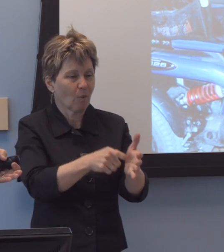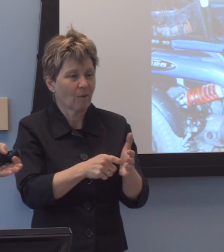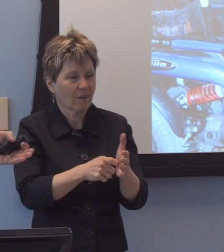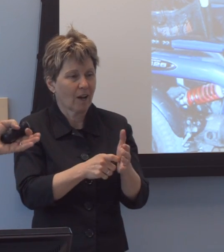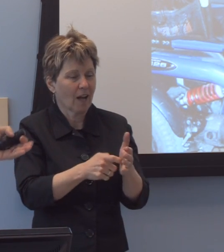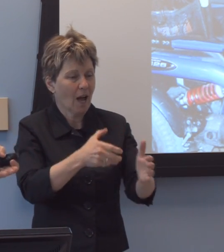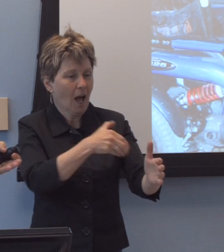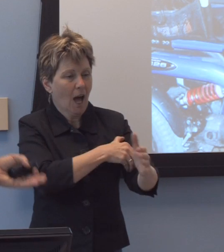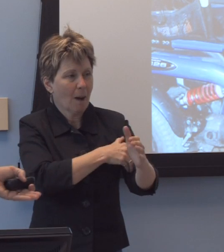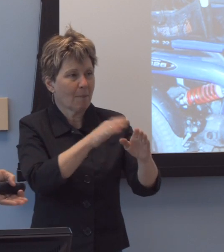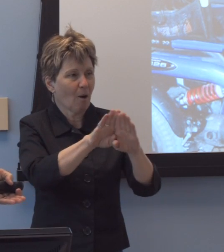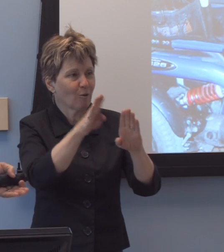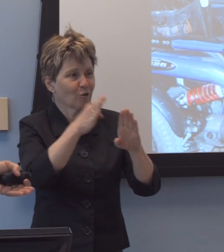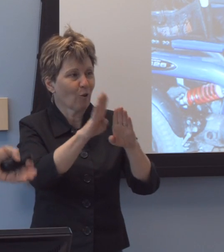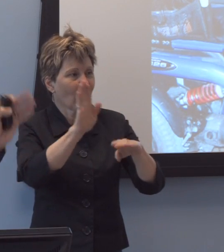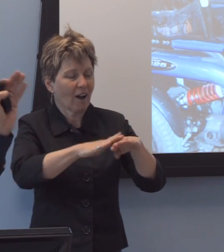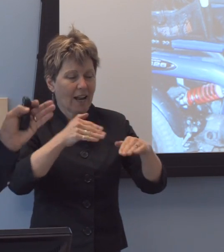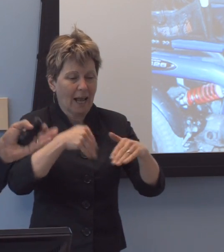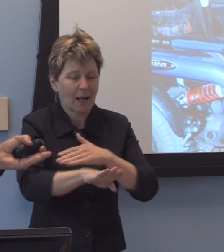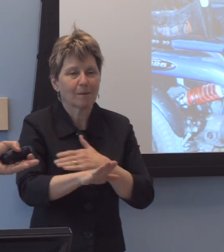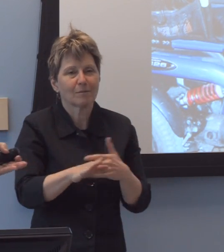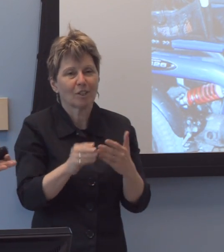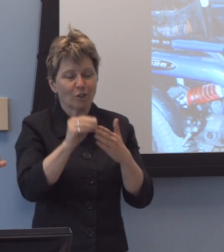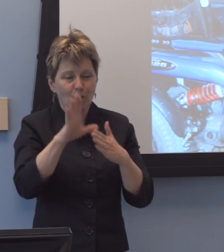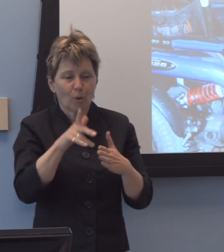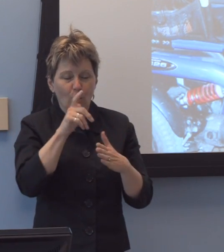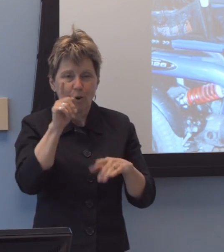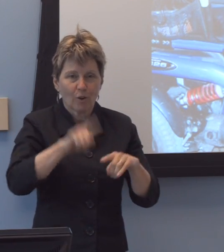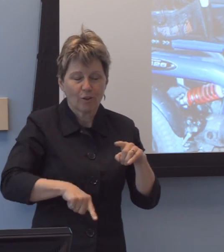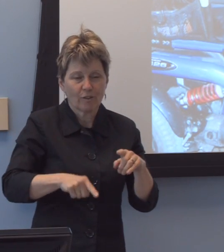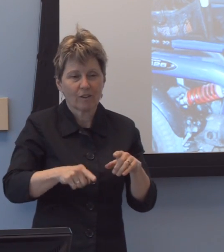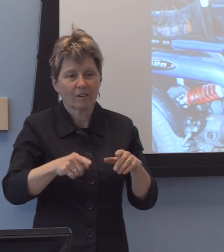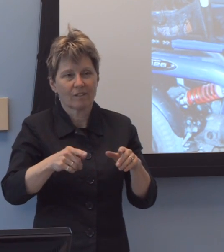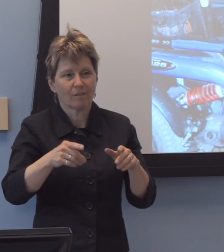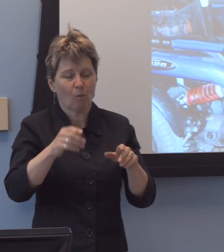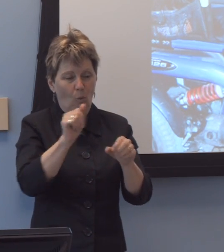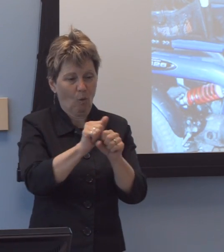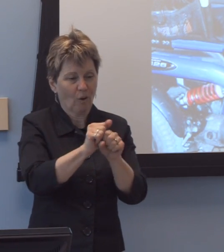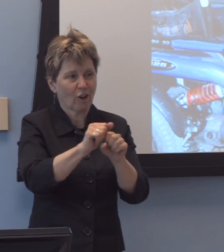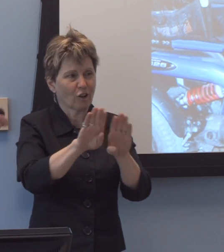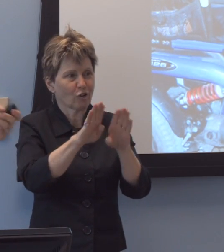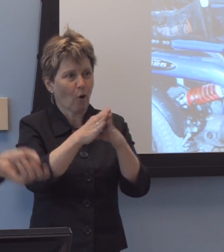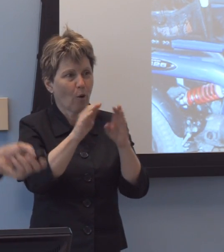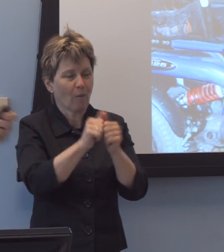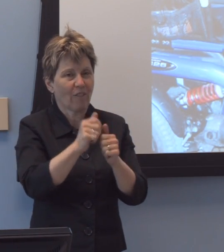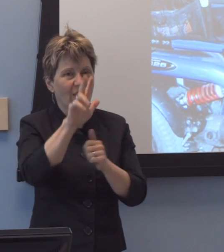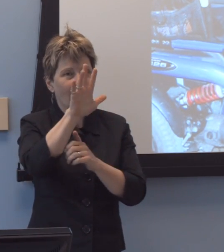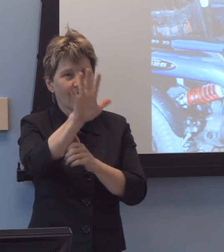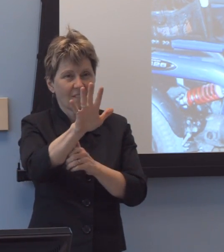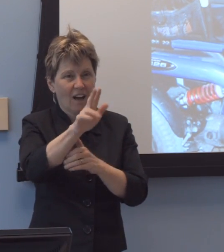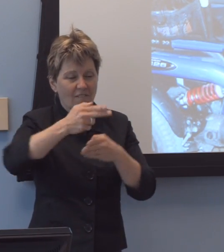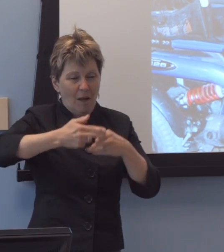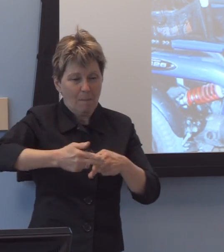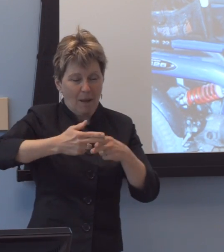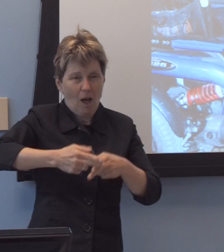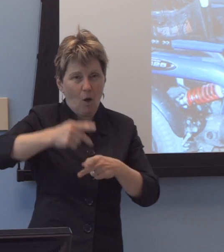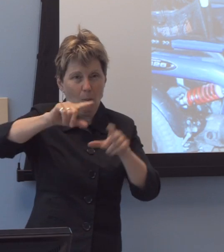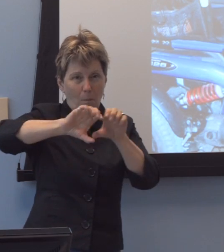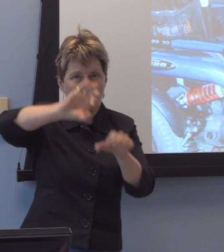So a student who couldn't operate a door with a five pound pull load had to have a surrogate to get into a building.